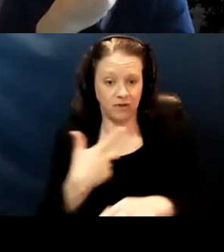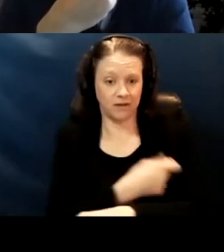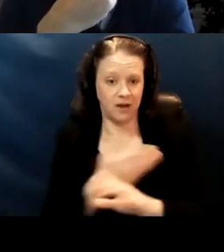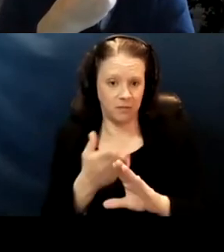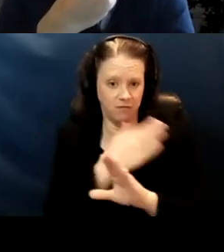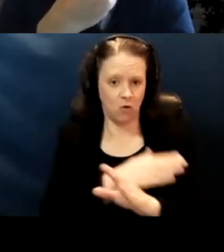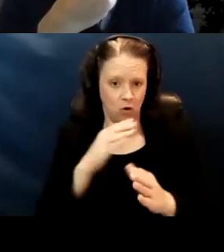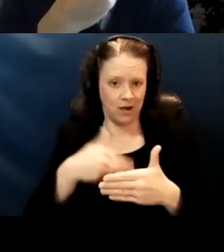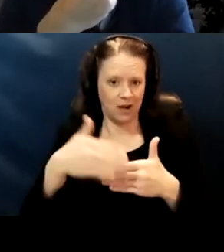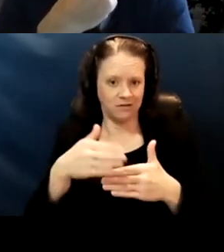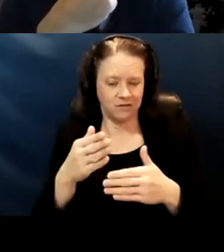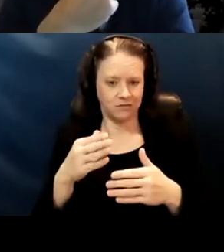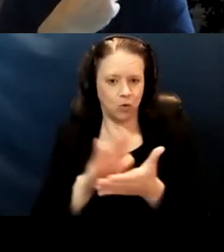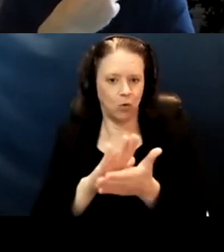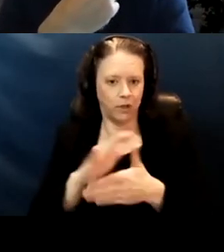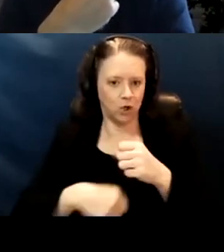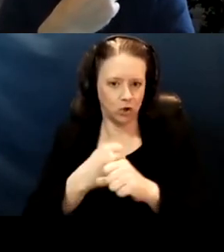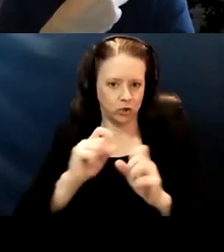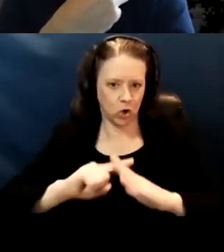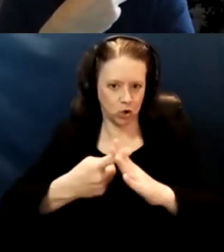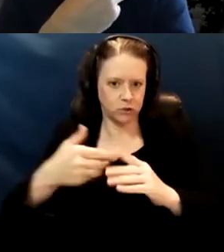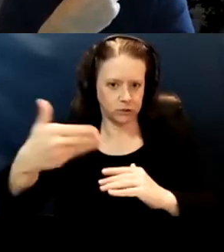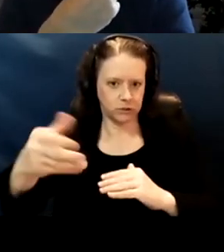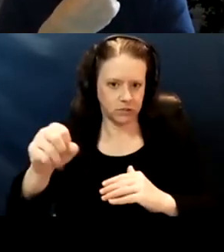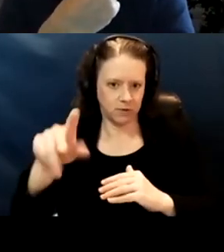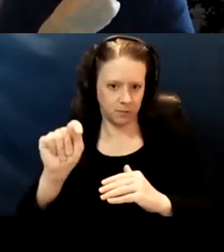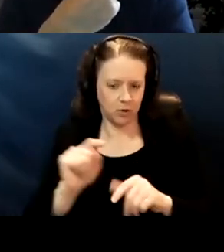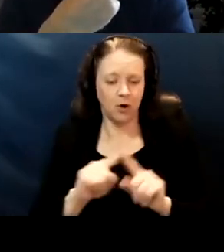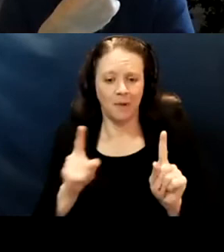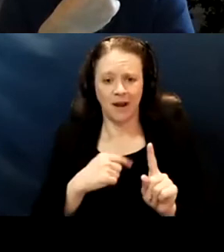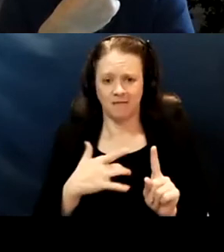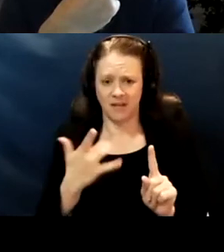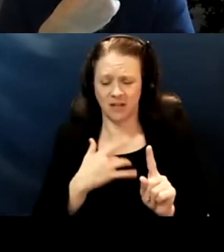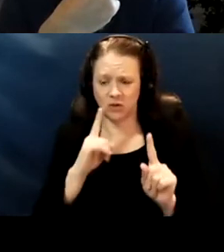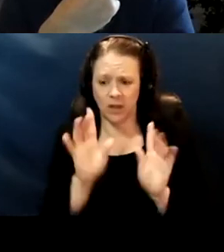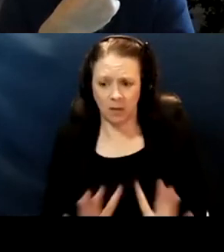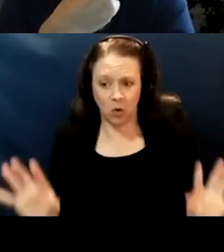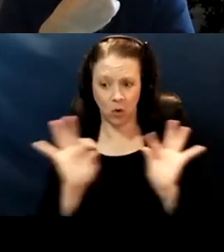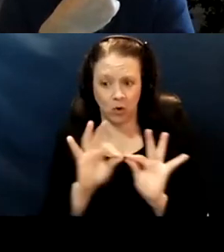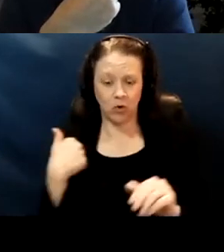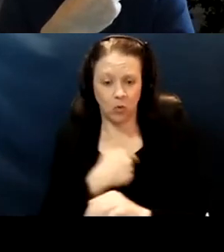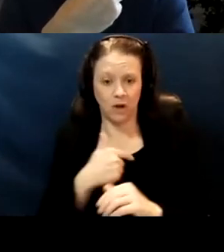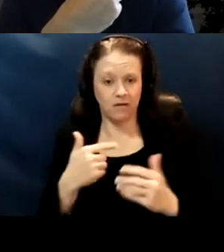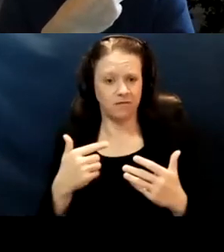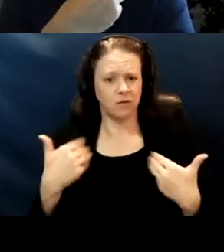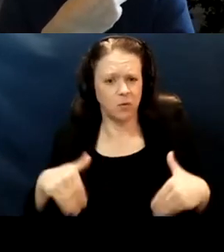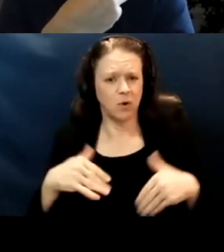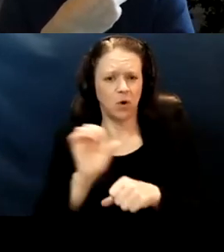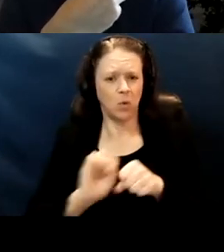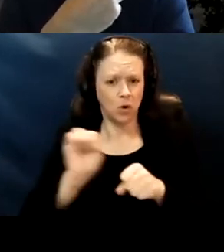But I also think that it's really important that we've worked so hard on the aging and disability front